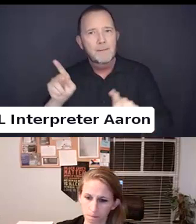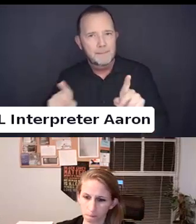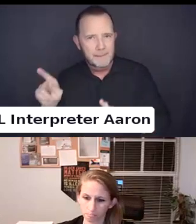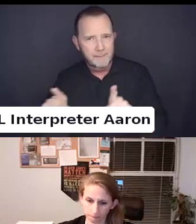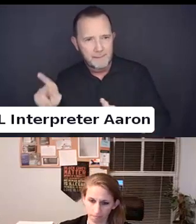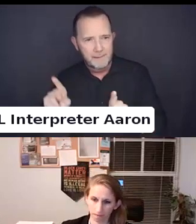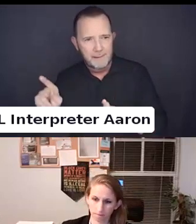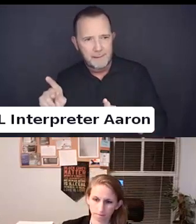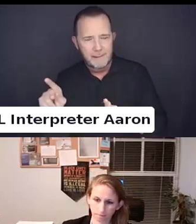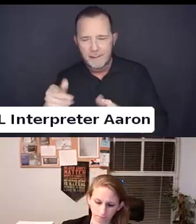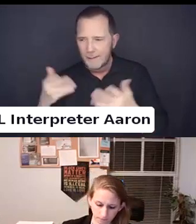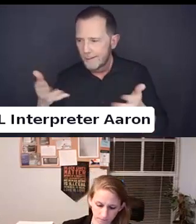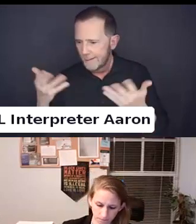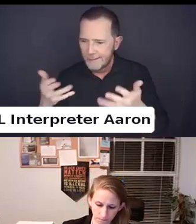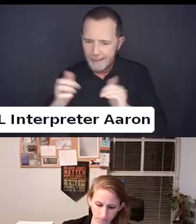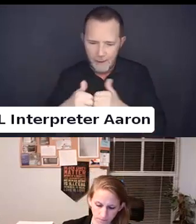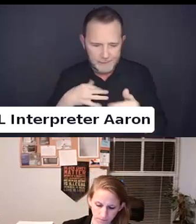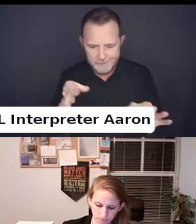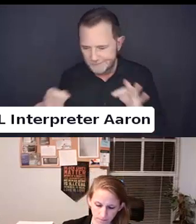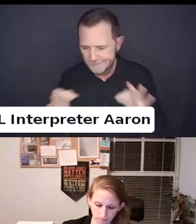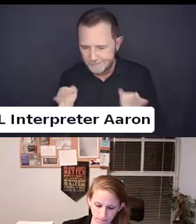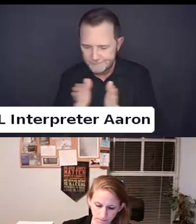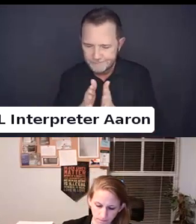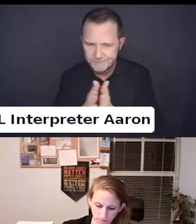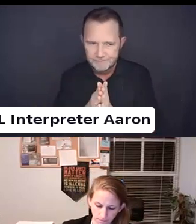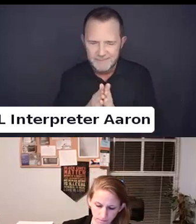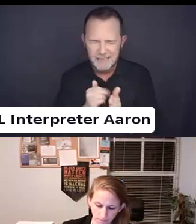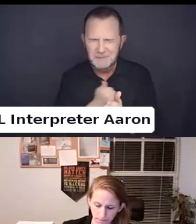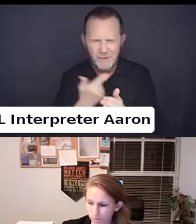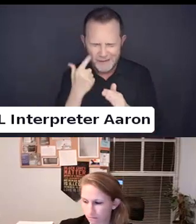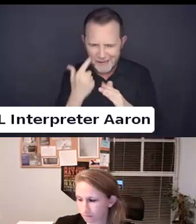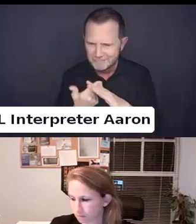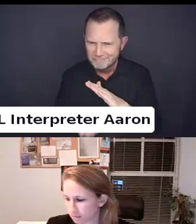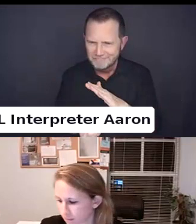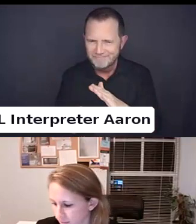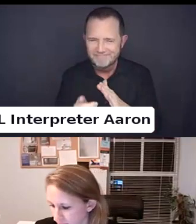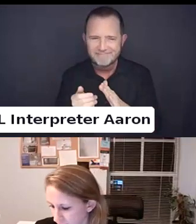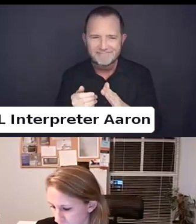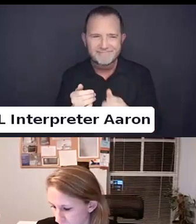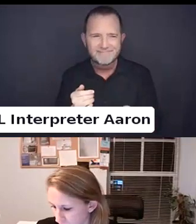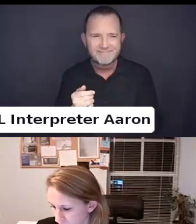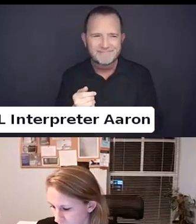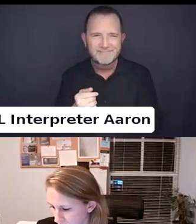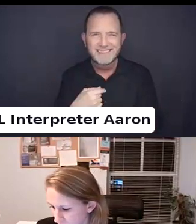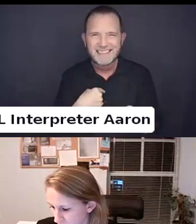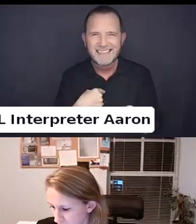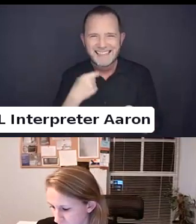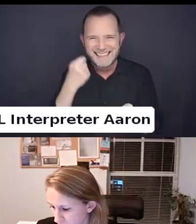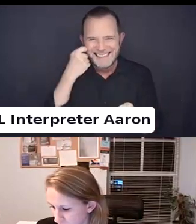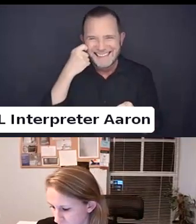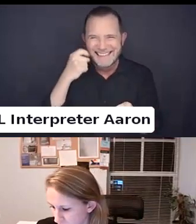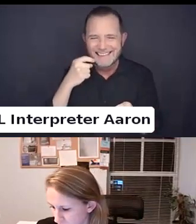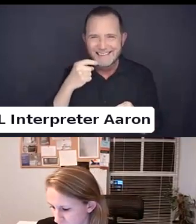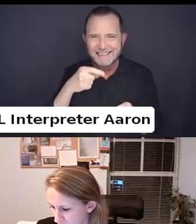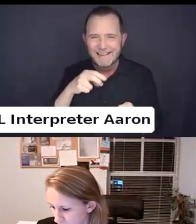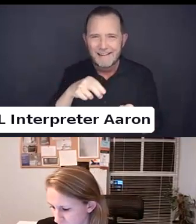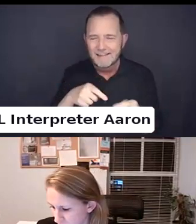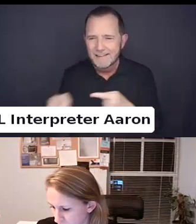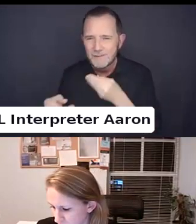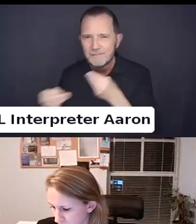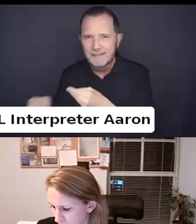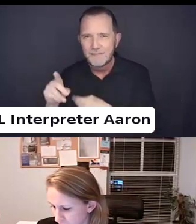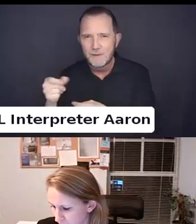I'm losing my train of thought because I have to feed the dog.